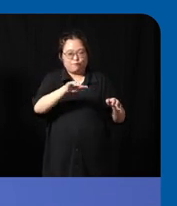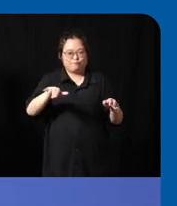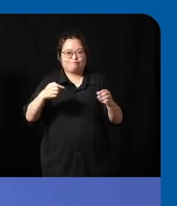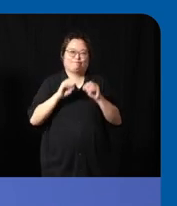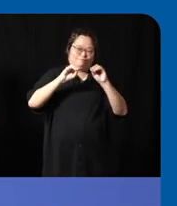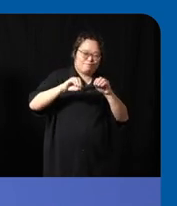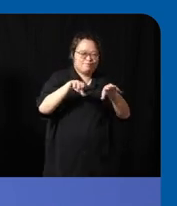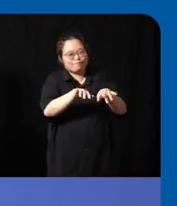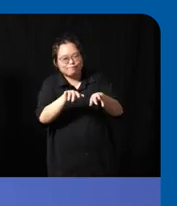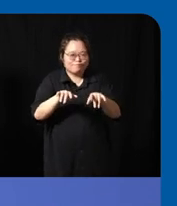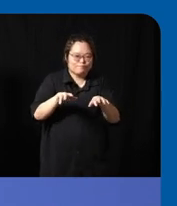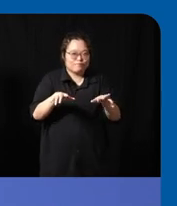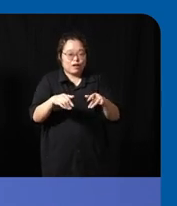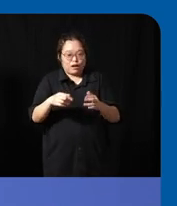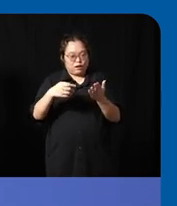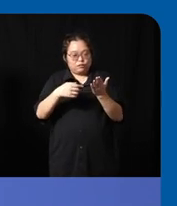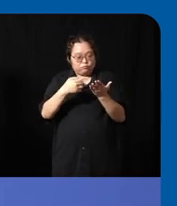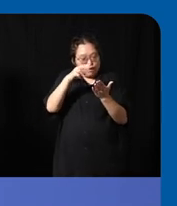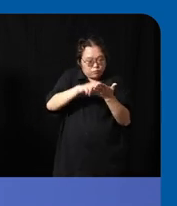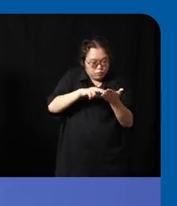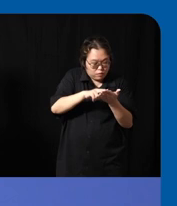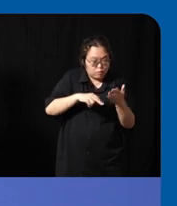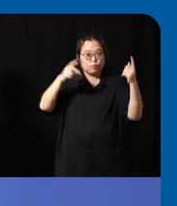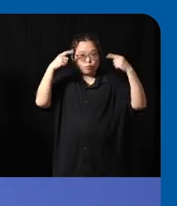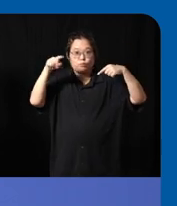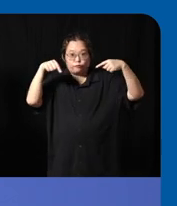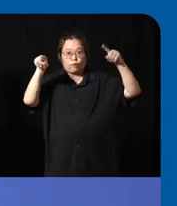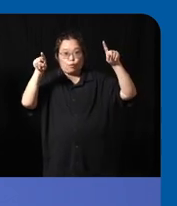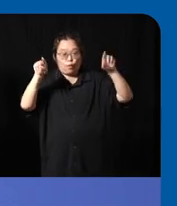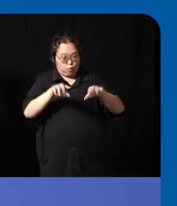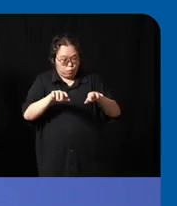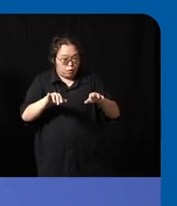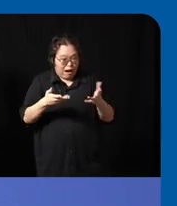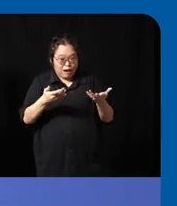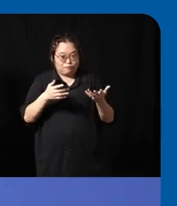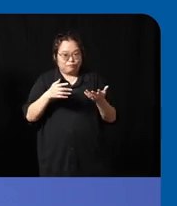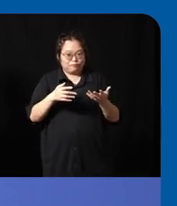articles on the success of uh keyboard typing and I really wish the same for the community